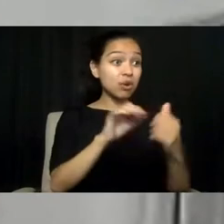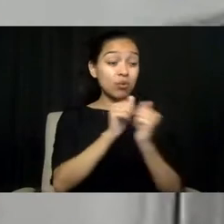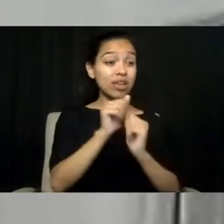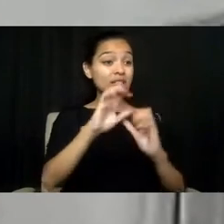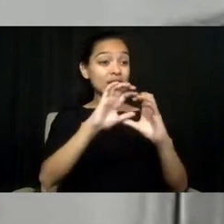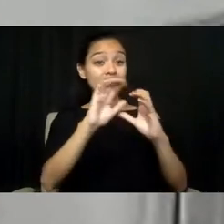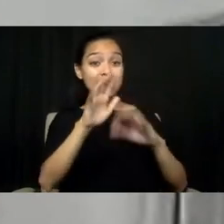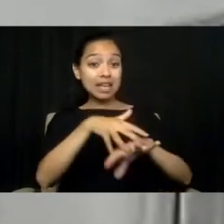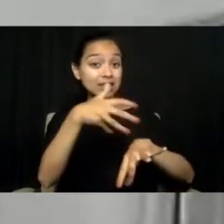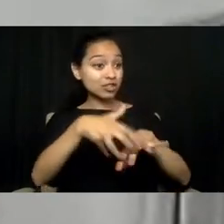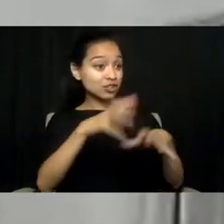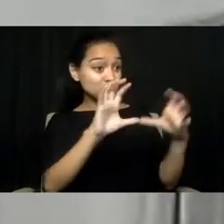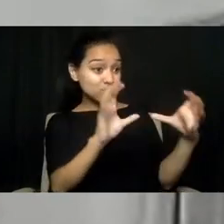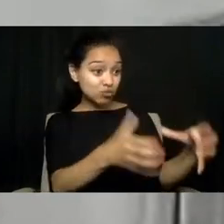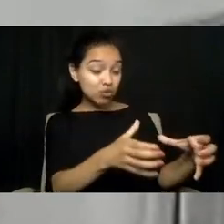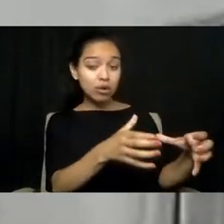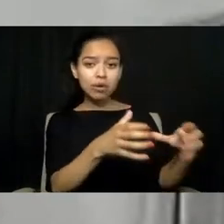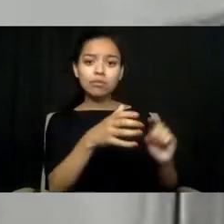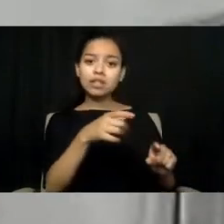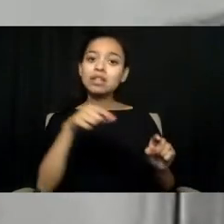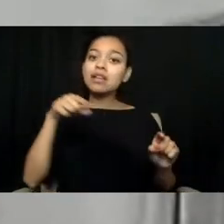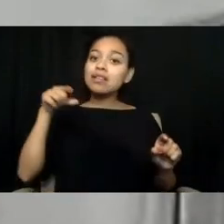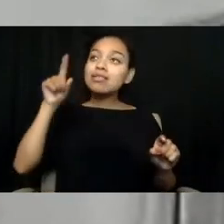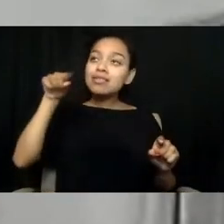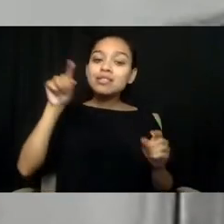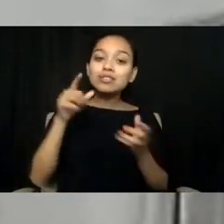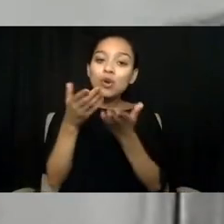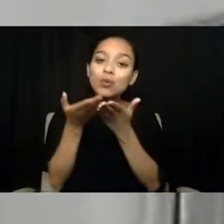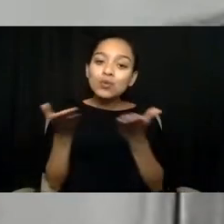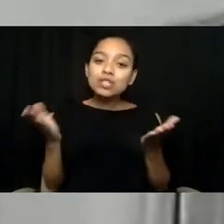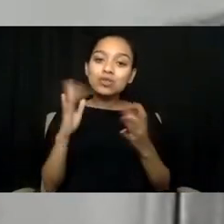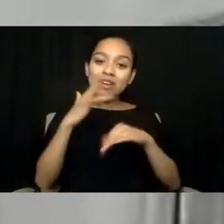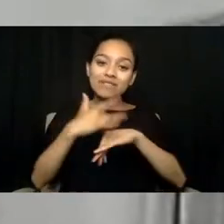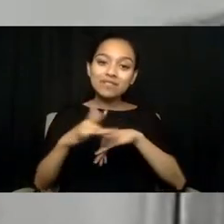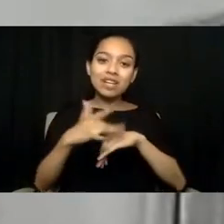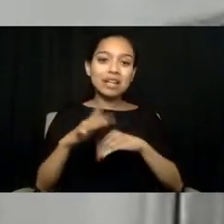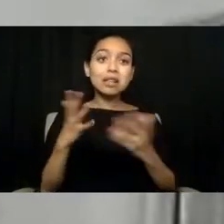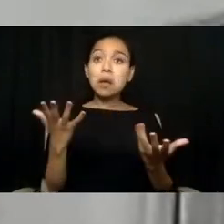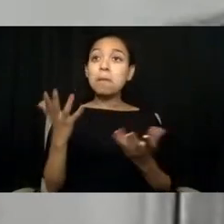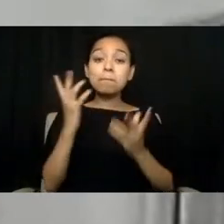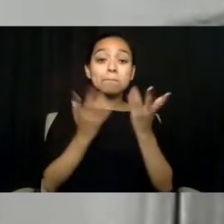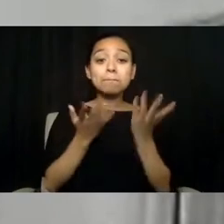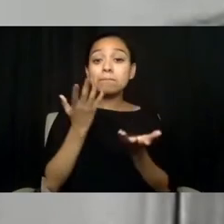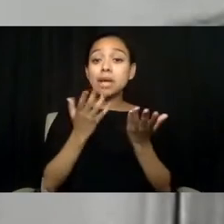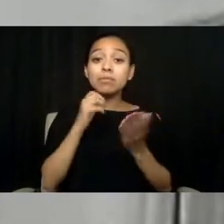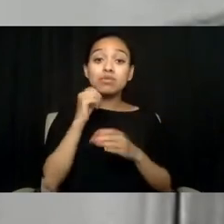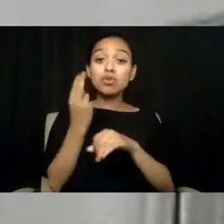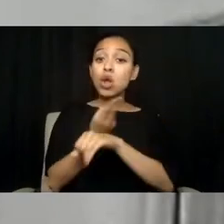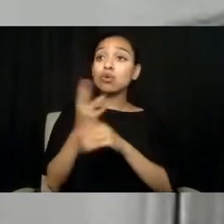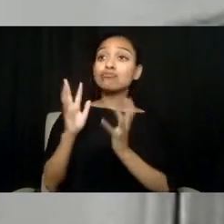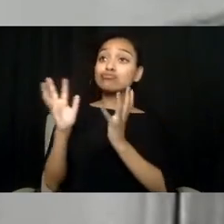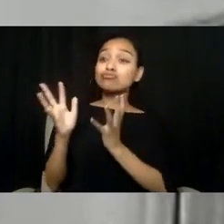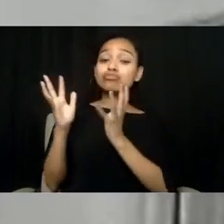these are resources available that are going to go unused by those tribal citizens that could benefit greatly